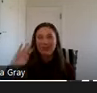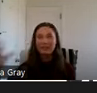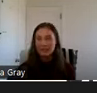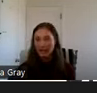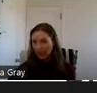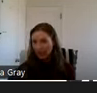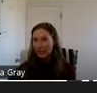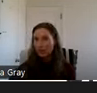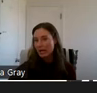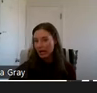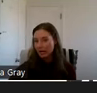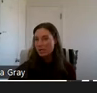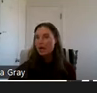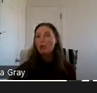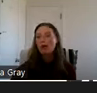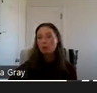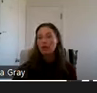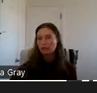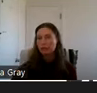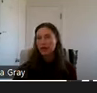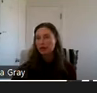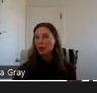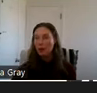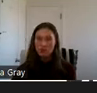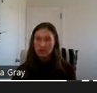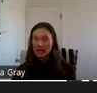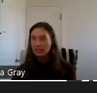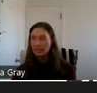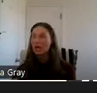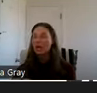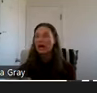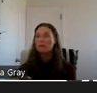line of sight on it at all times while I’m waiting for that washer to end.”